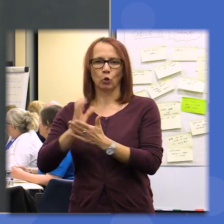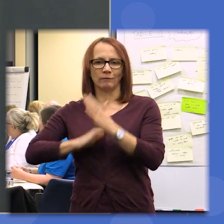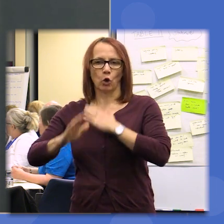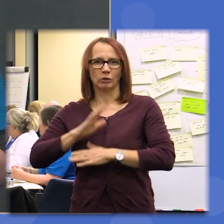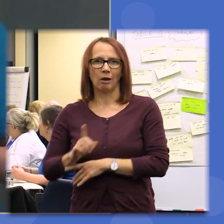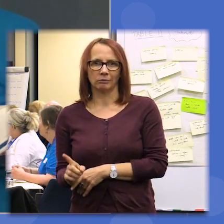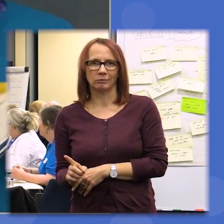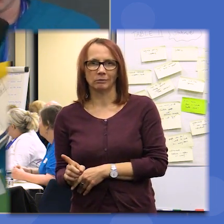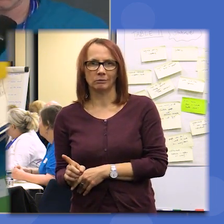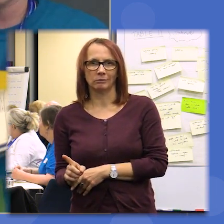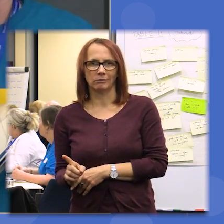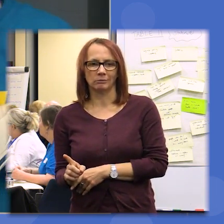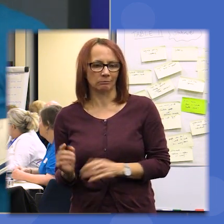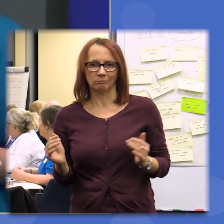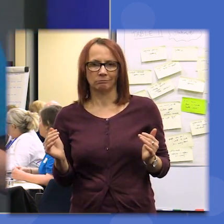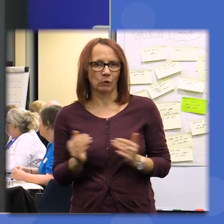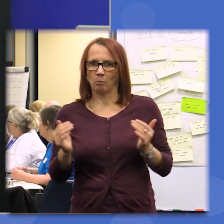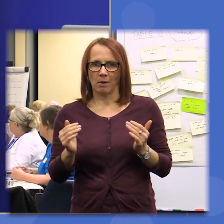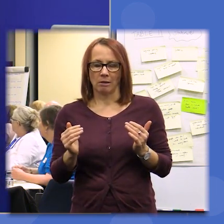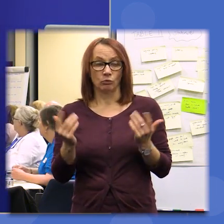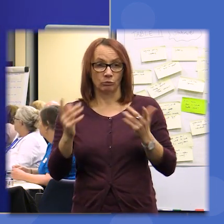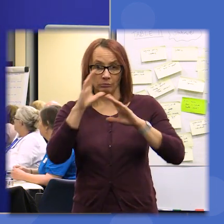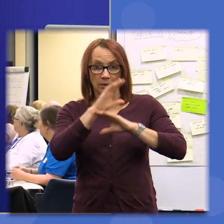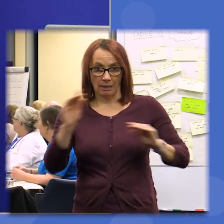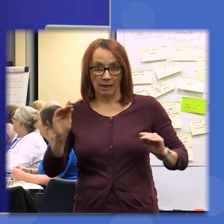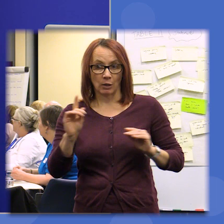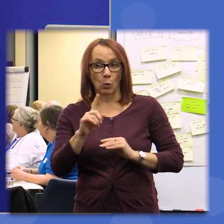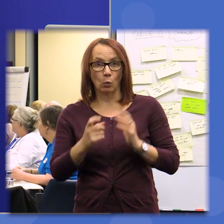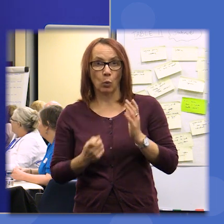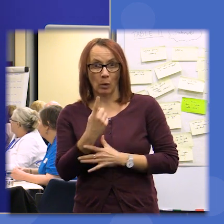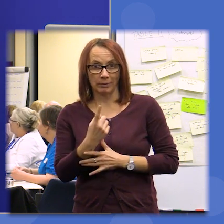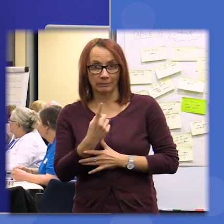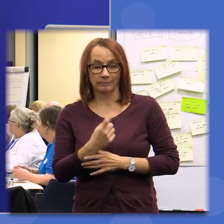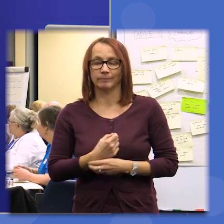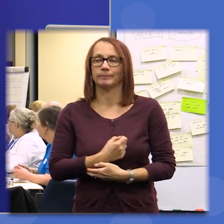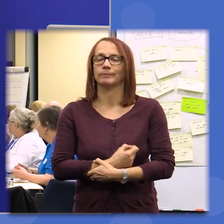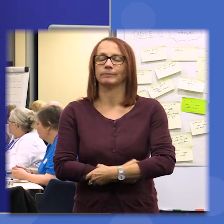to so just wanted to let you know what's going to happen now is that where we